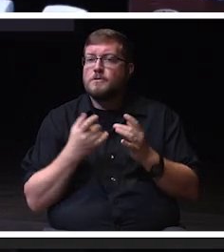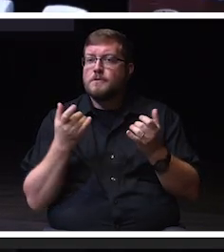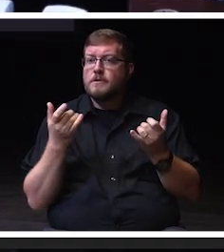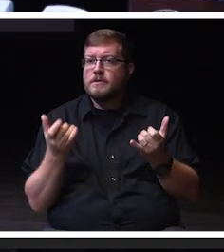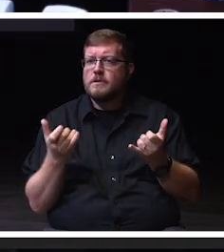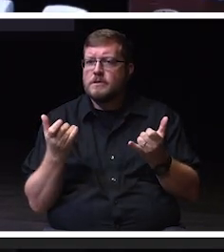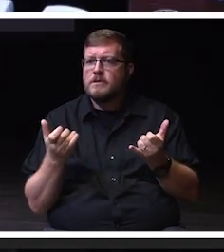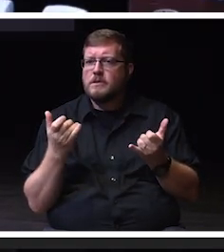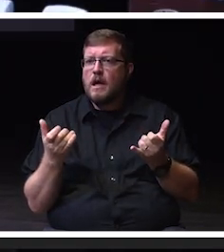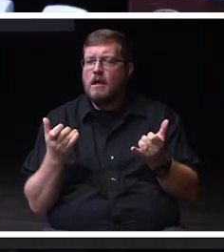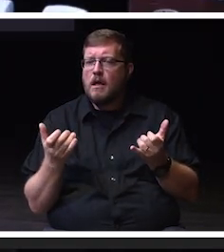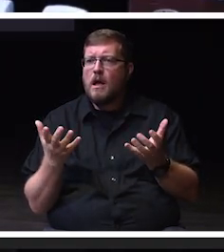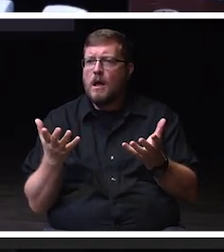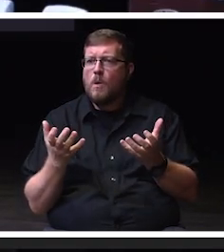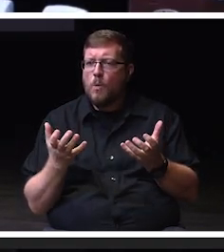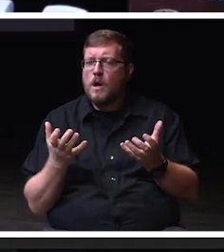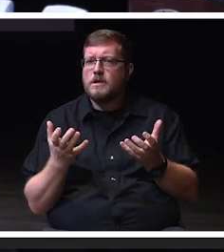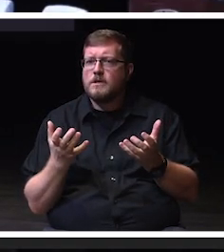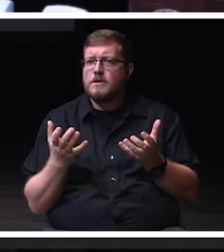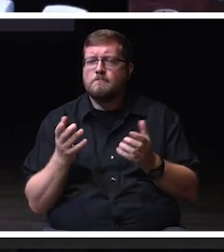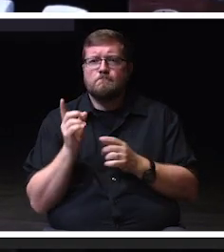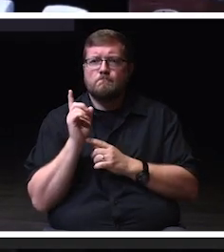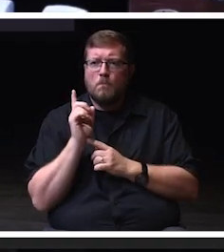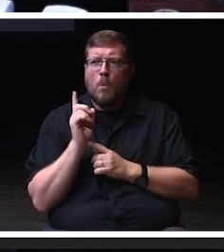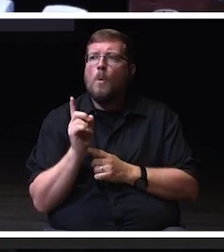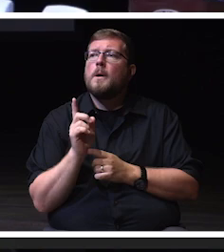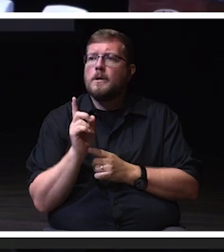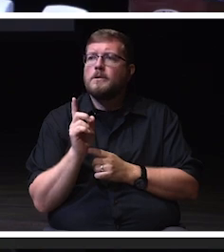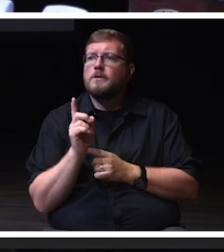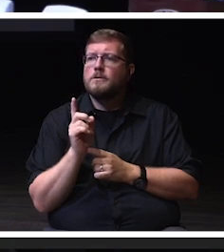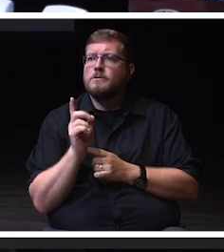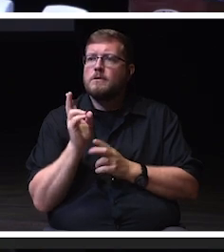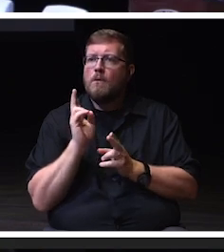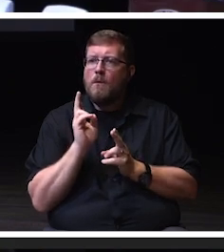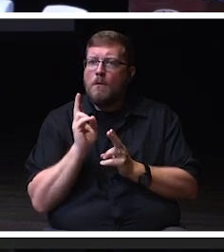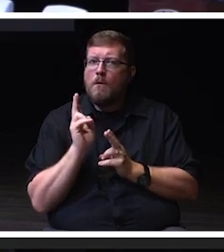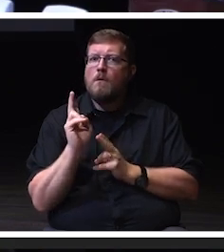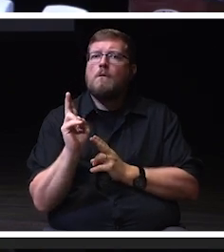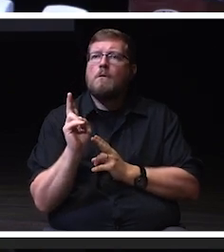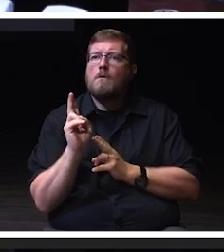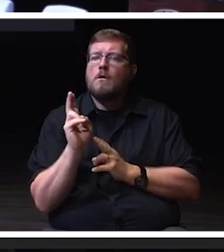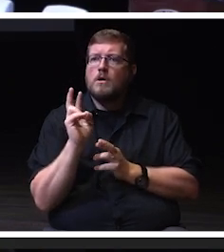let us take a moment to honor the members of our Warhawk